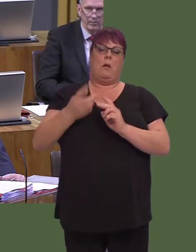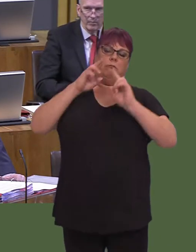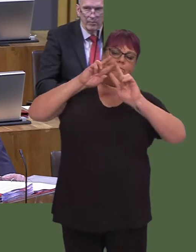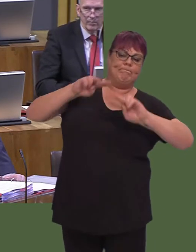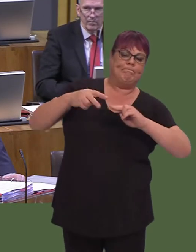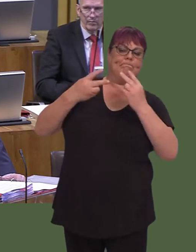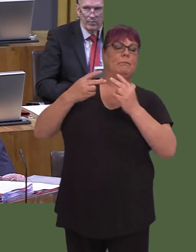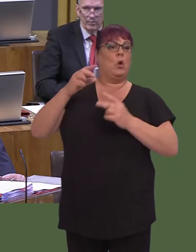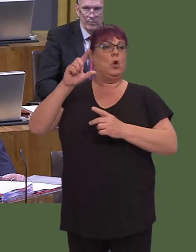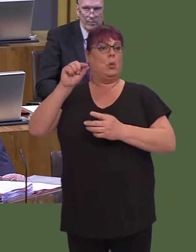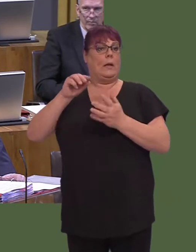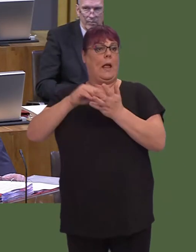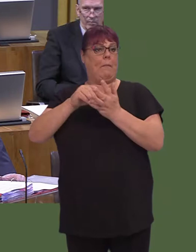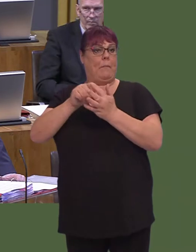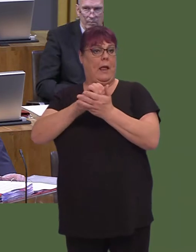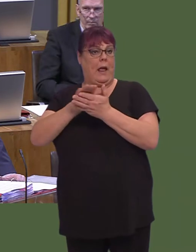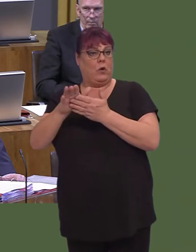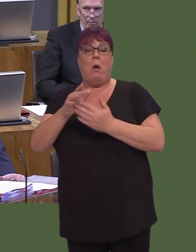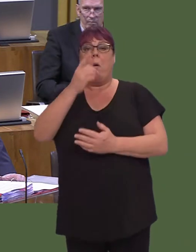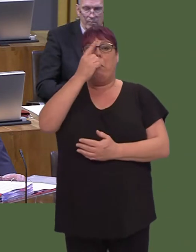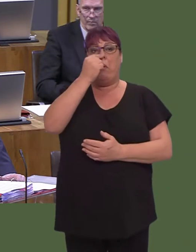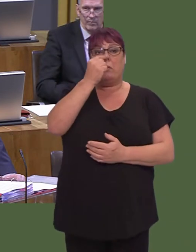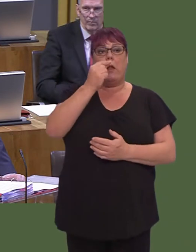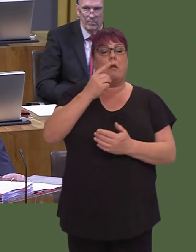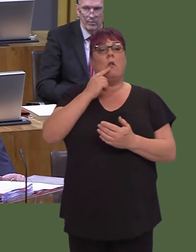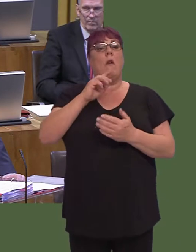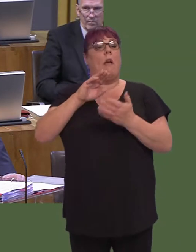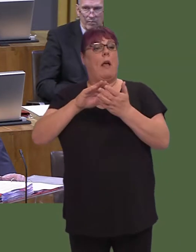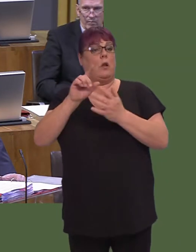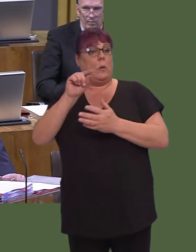There is a multi-year programme to introduce part-time 20 mph limits in those locations.